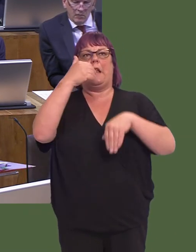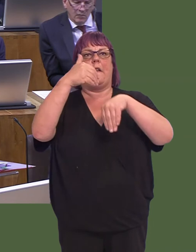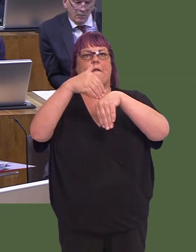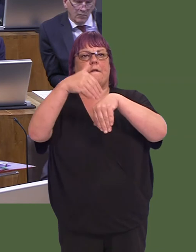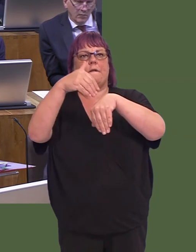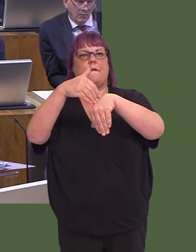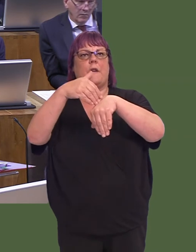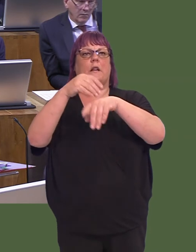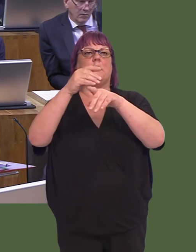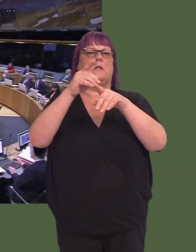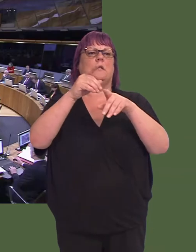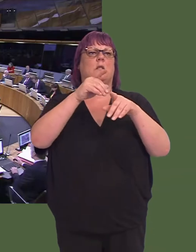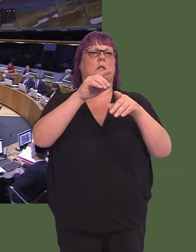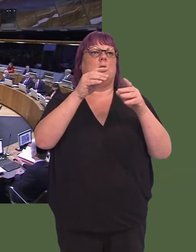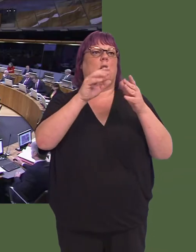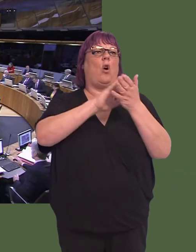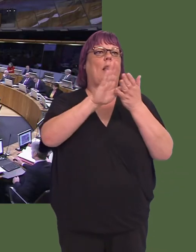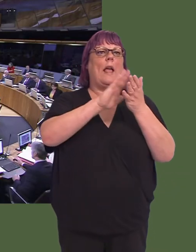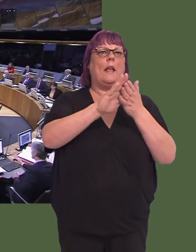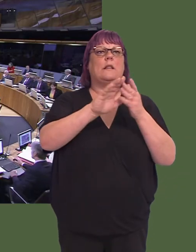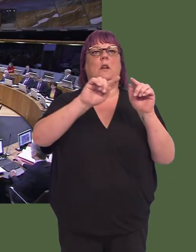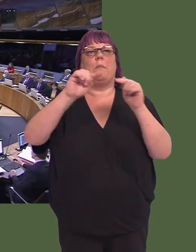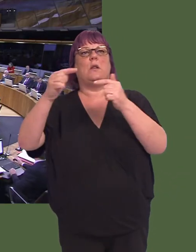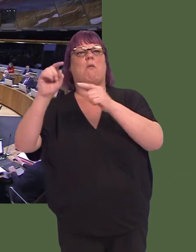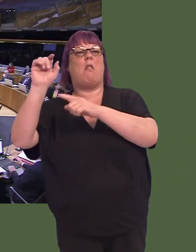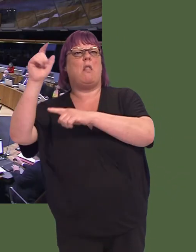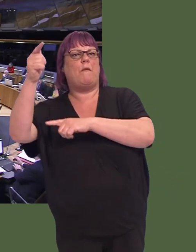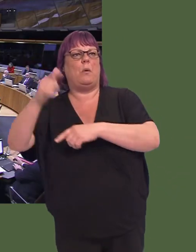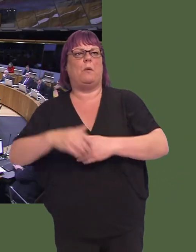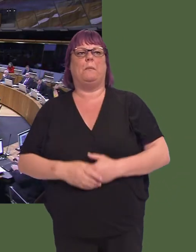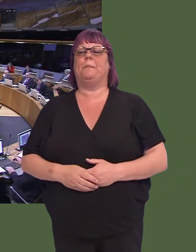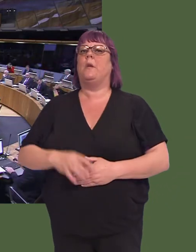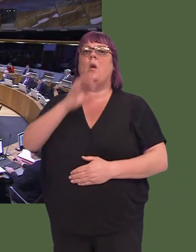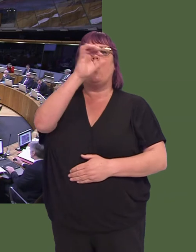advantage to ports such as Cairnryan and Liverpool. Si‚n Gwenllian AM: 9.